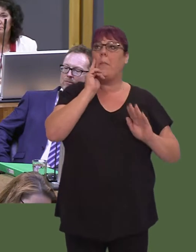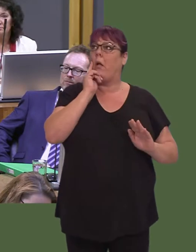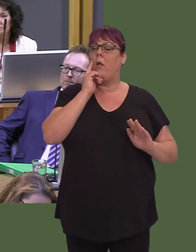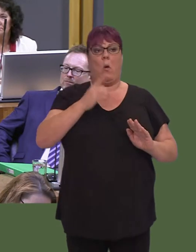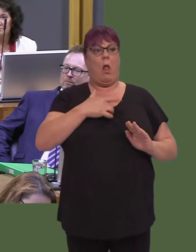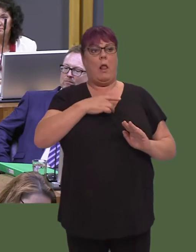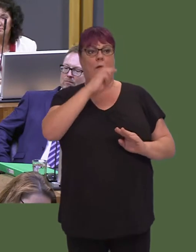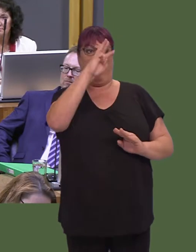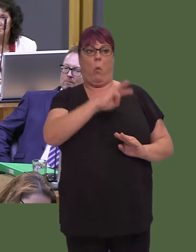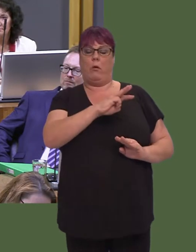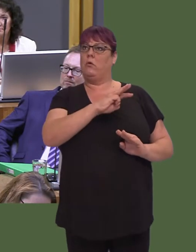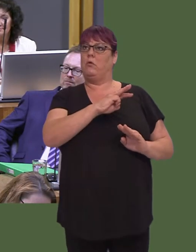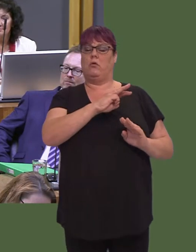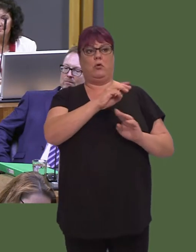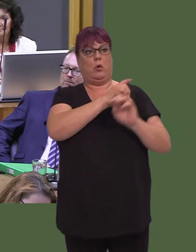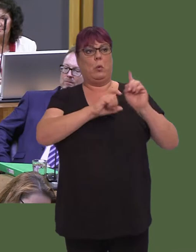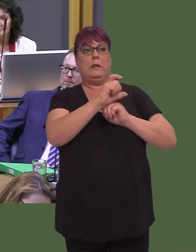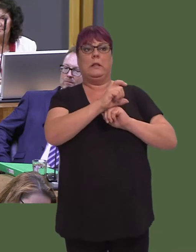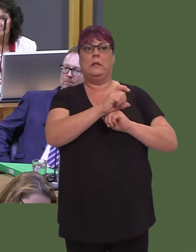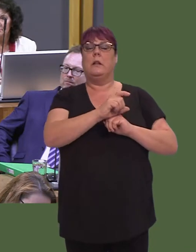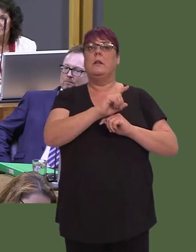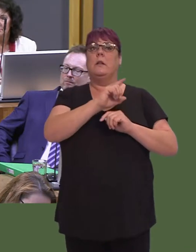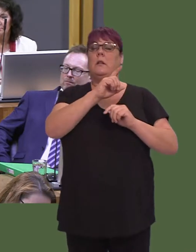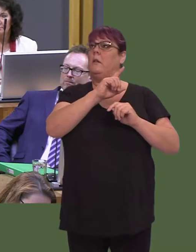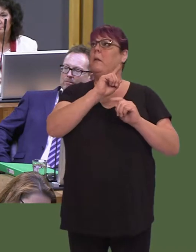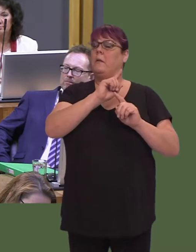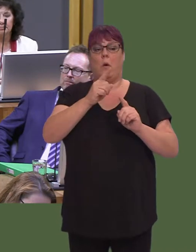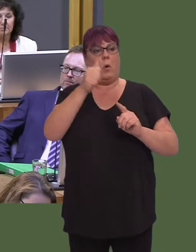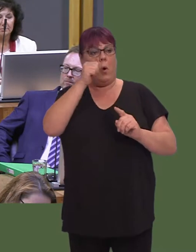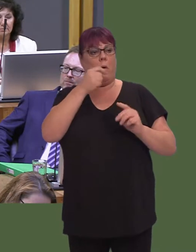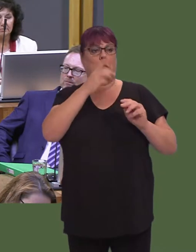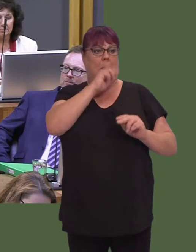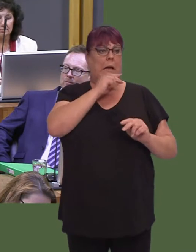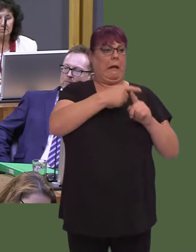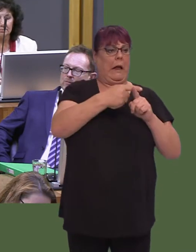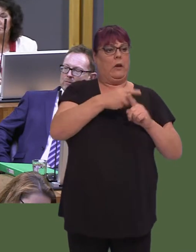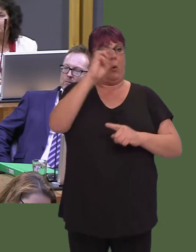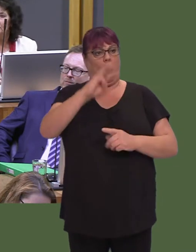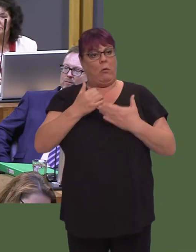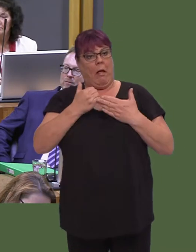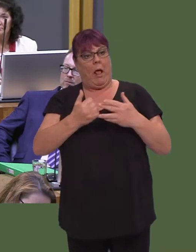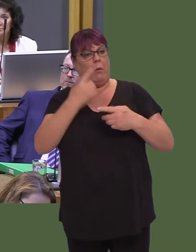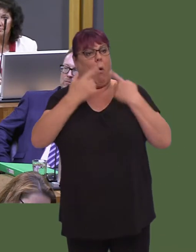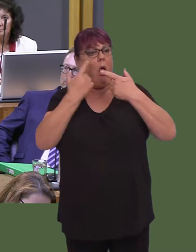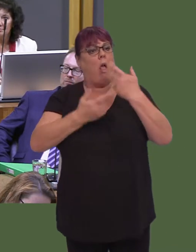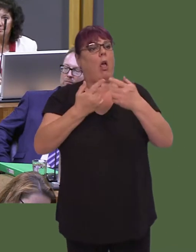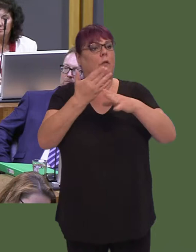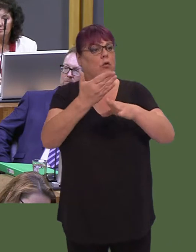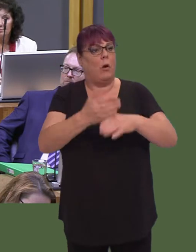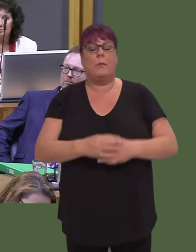in the workplace and a tool of social mobility as well. So, what success is your Government having in raising the level of Welsh skills in young